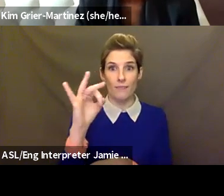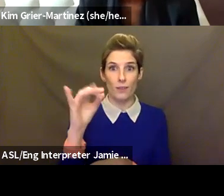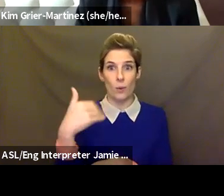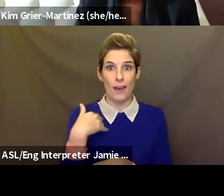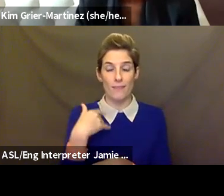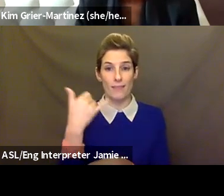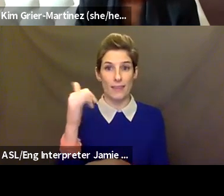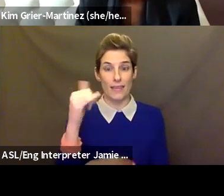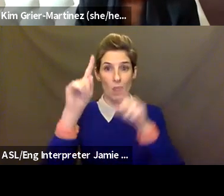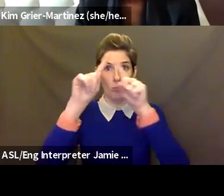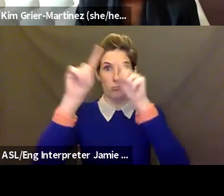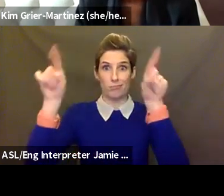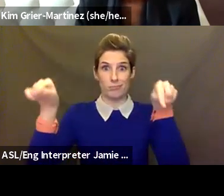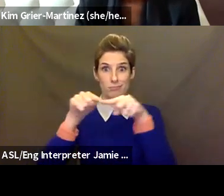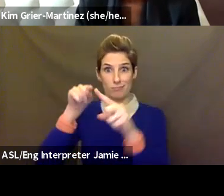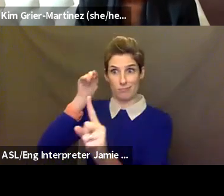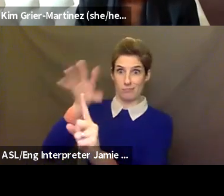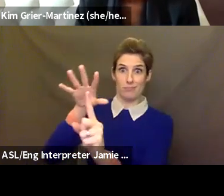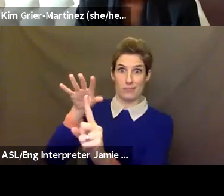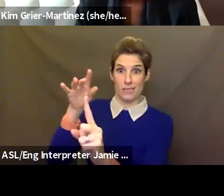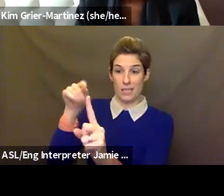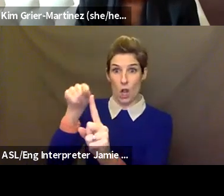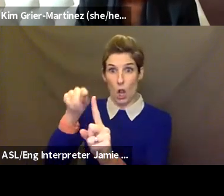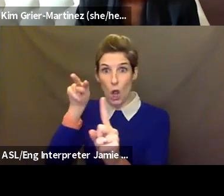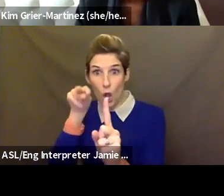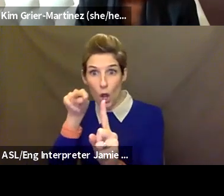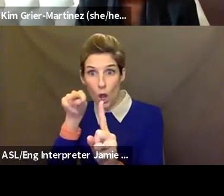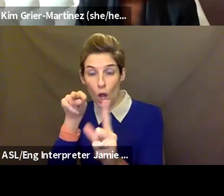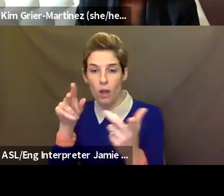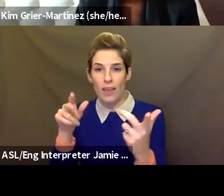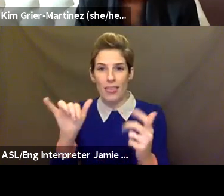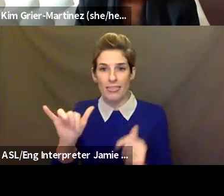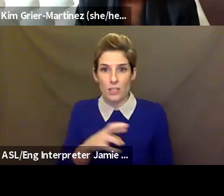your rectangle. And that's a really a big risk for anybody to